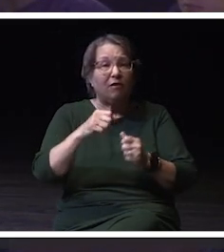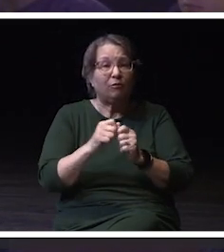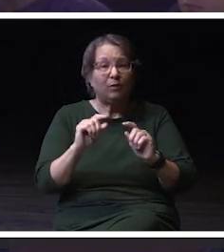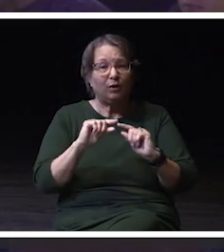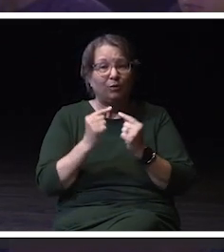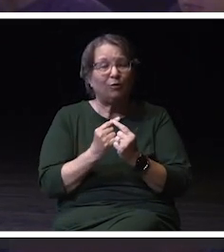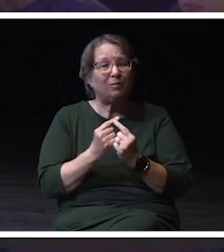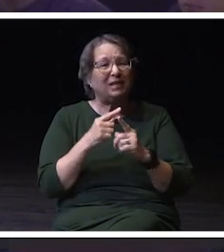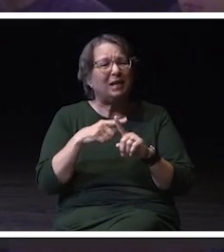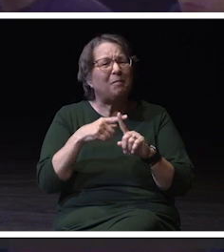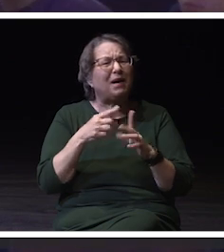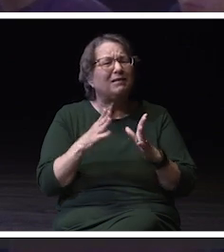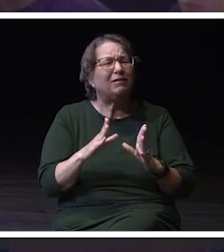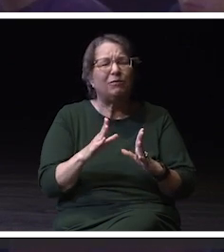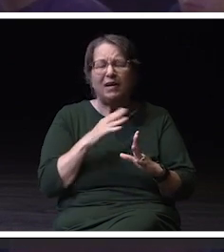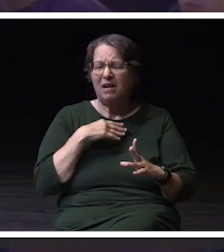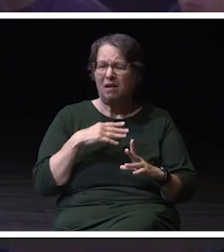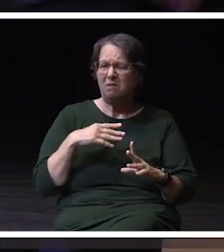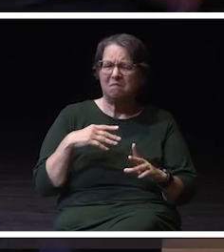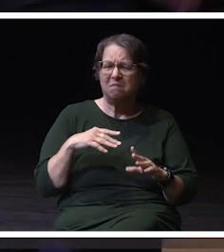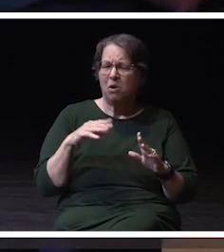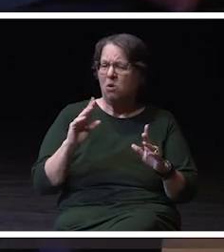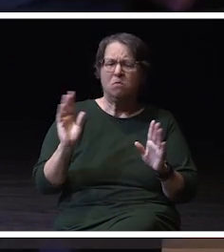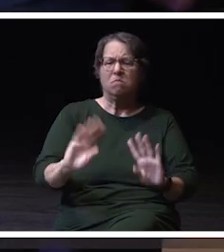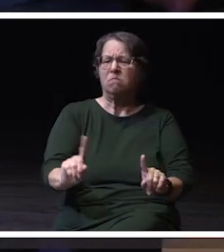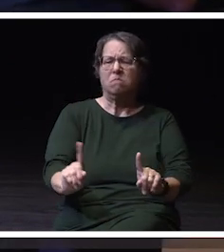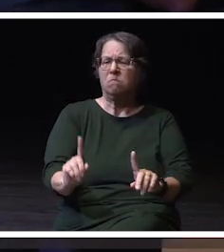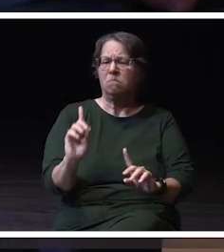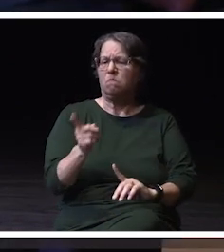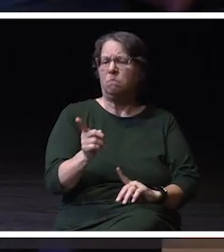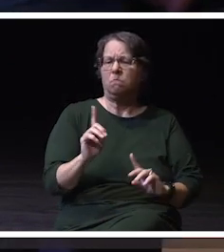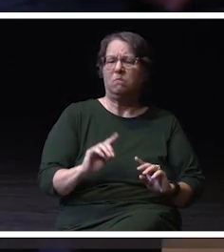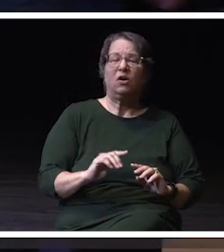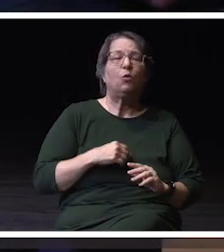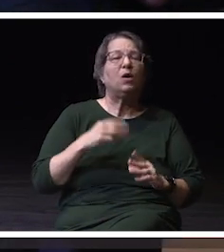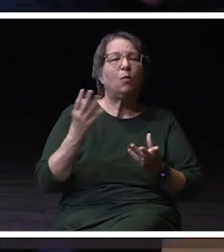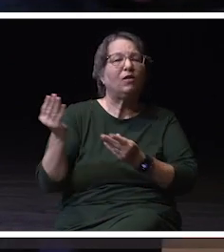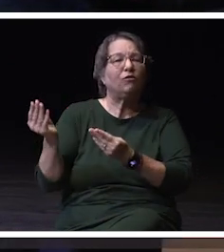We're not there to discourage, again, we're there to facilitate and try to help people